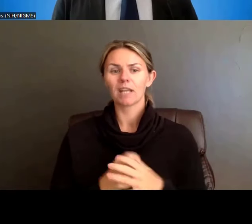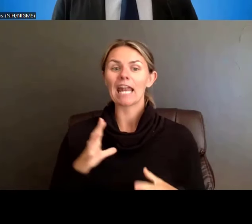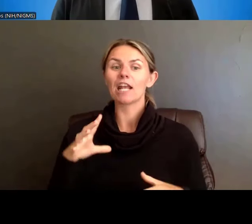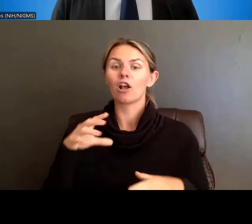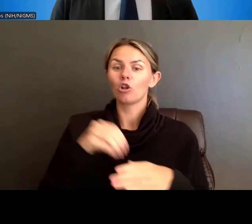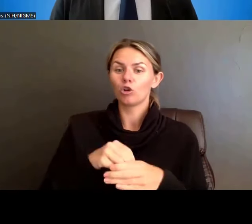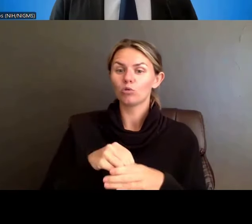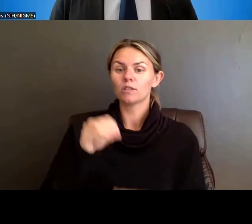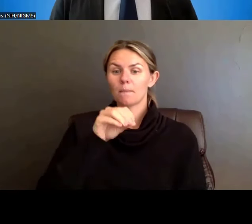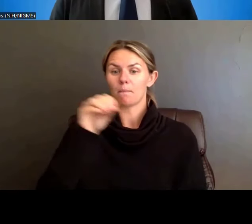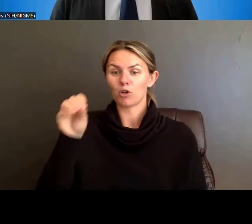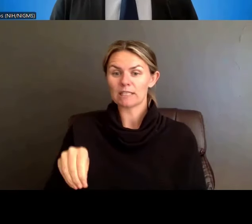from underrepresented groups.